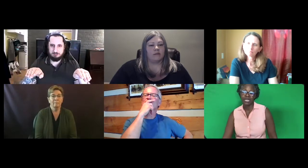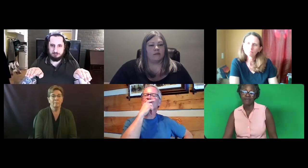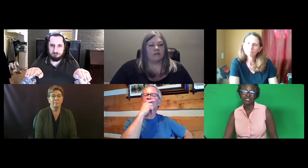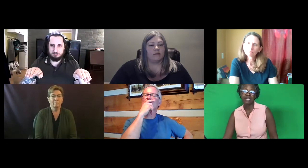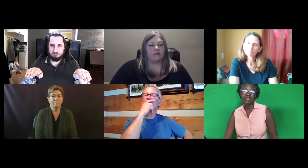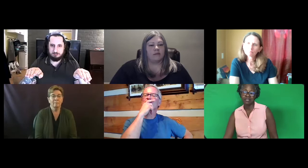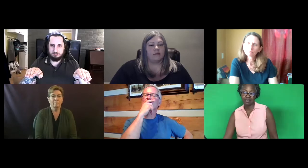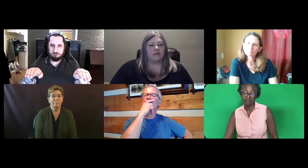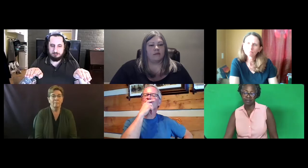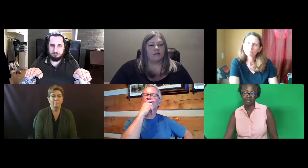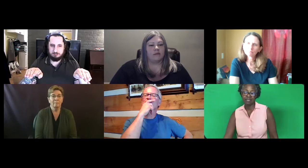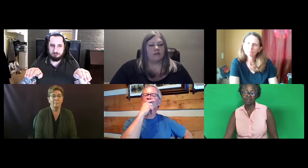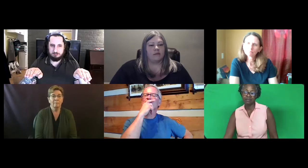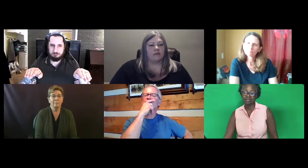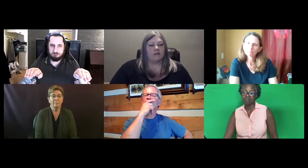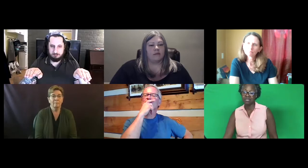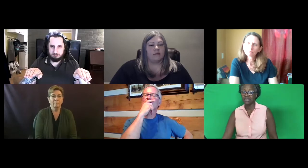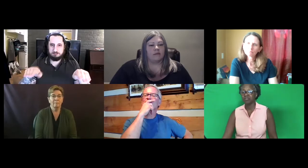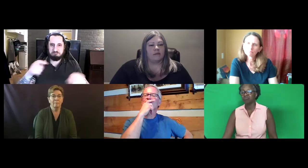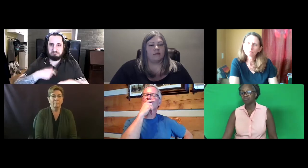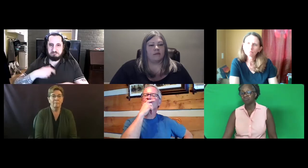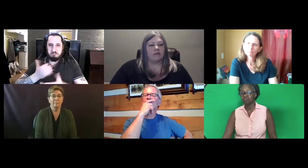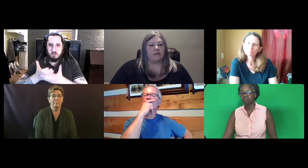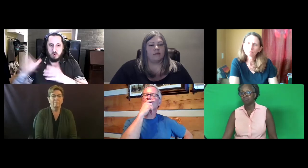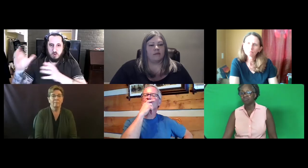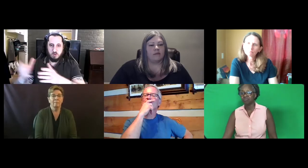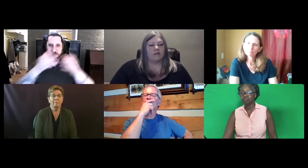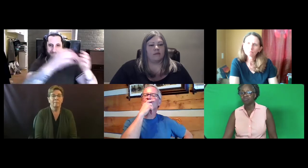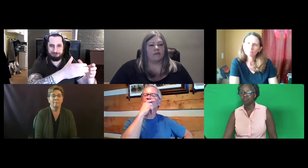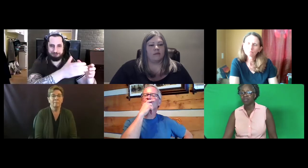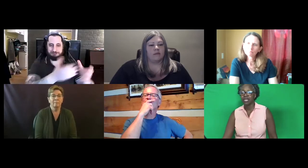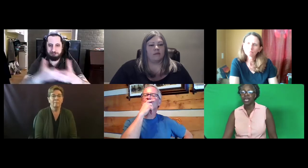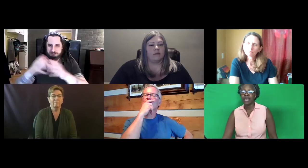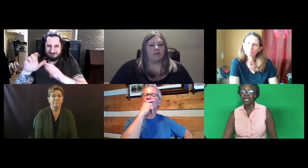And then I have a second scale, and that scale is here.